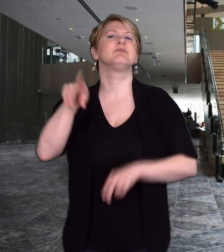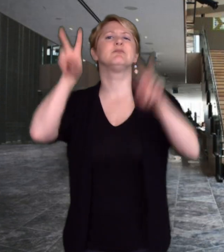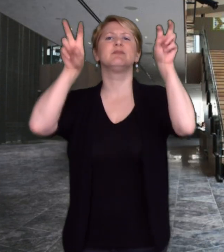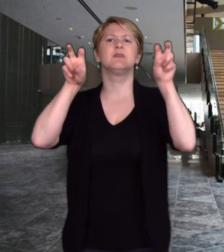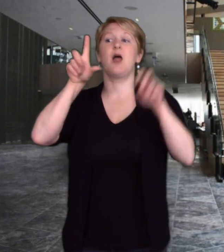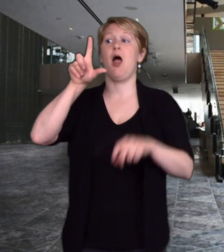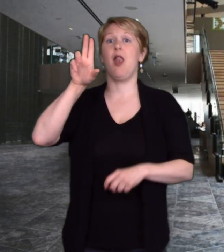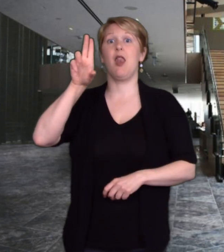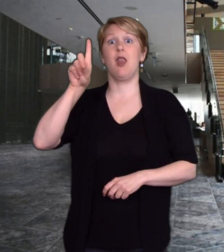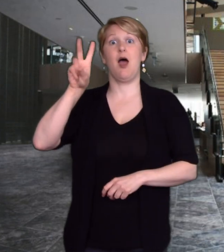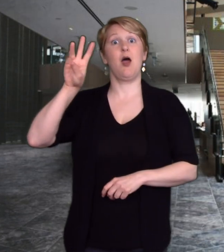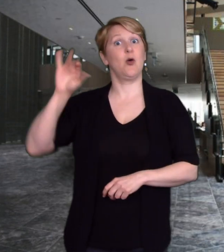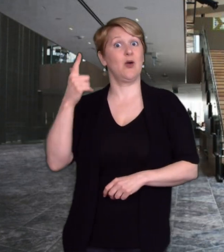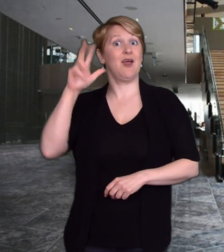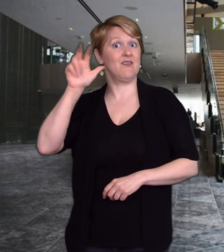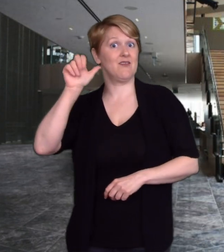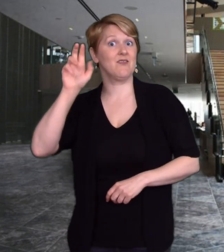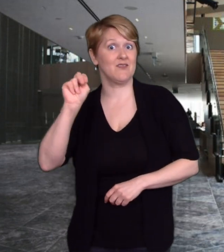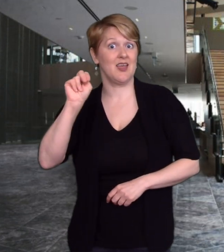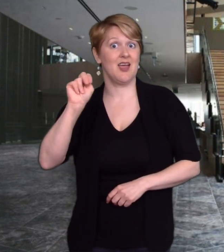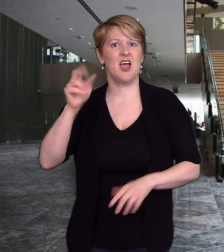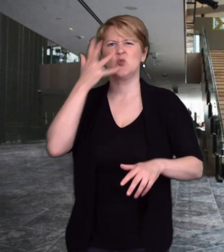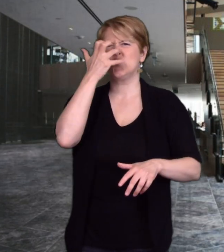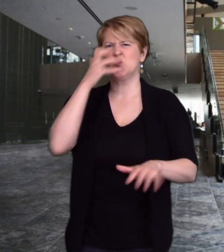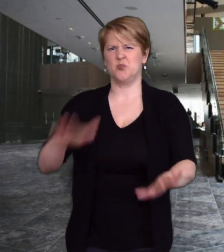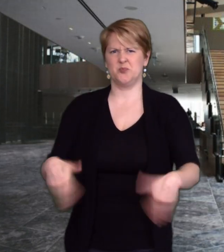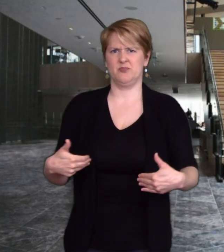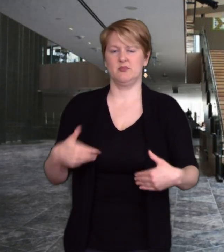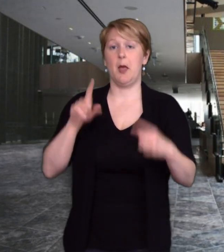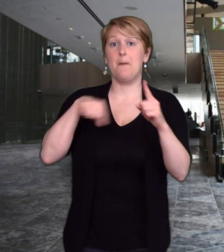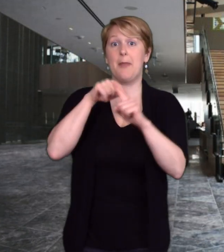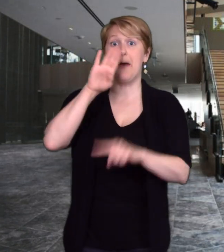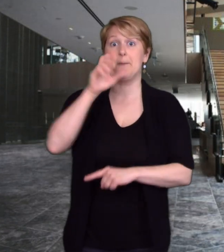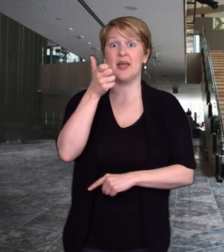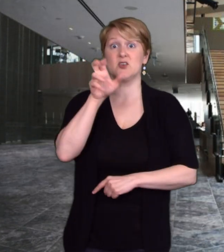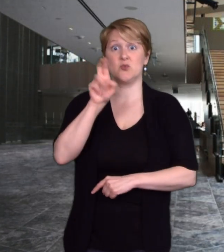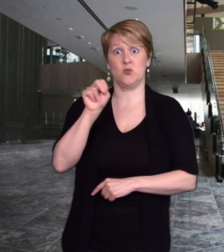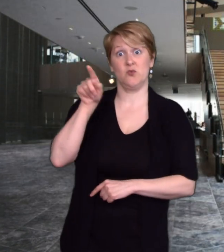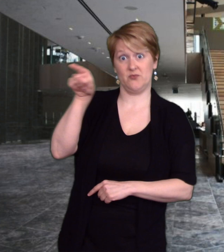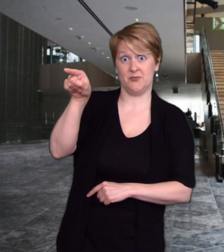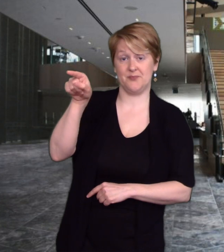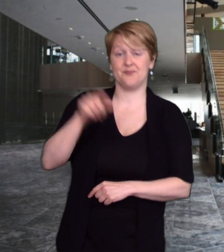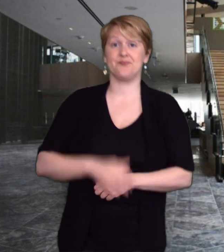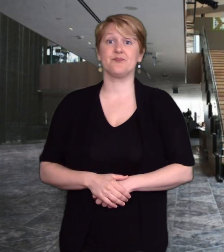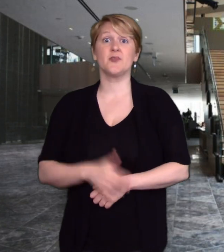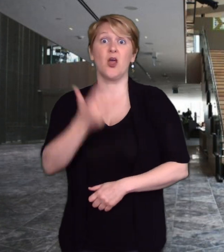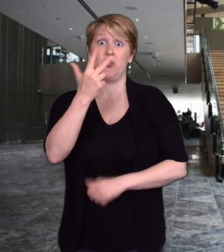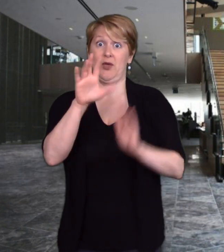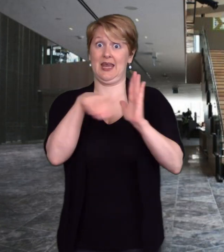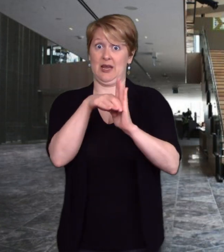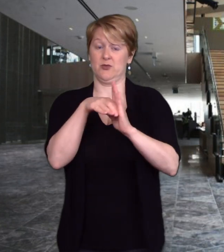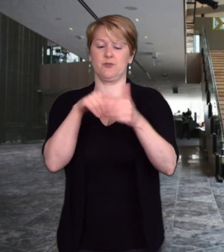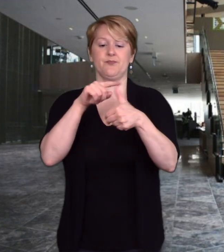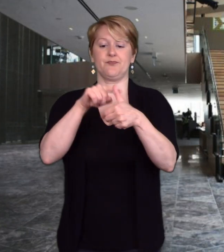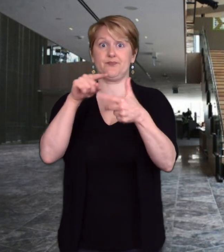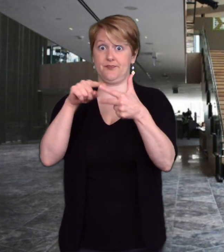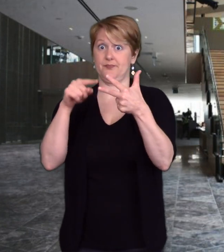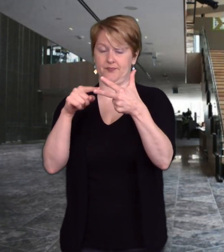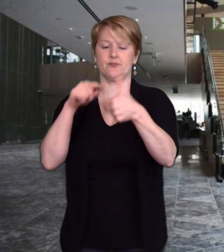It is called, “Ludwig Van Cranky Pants.” It is about Beethoven’s life. There are three characters-